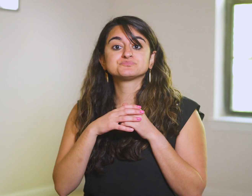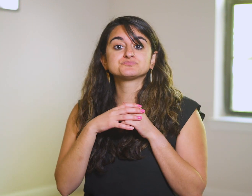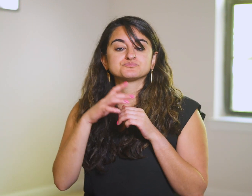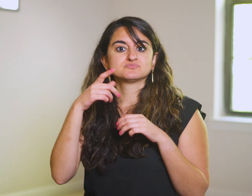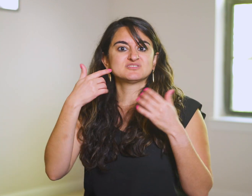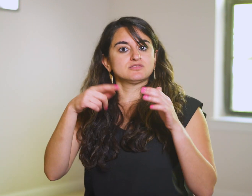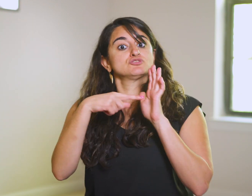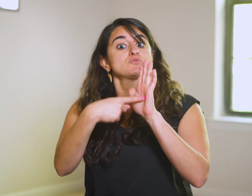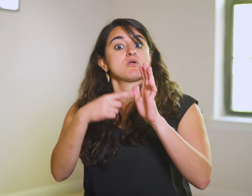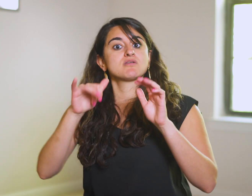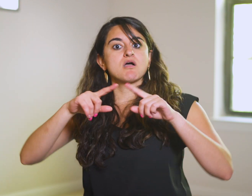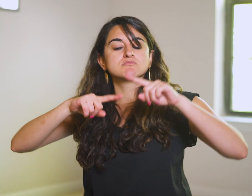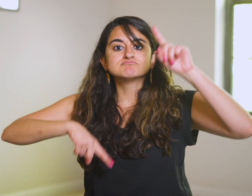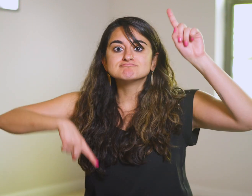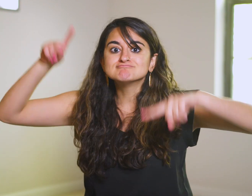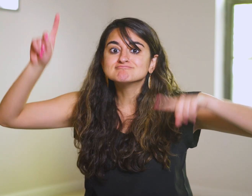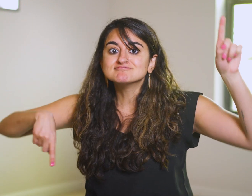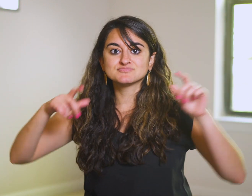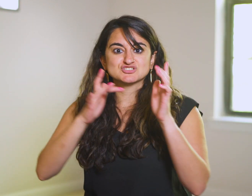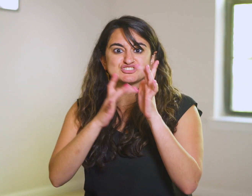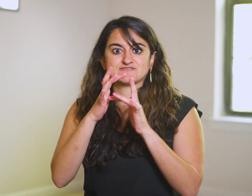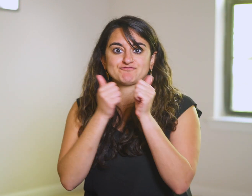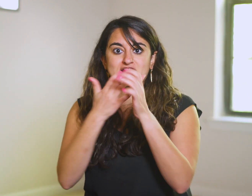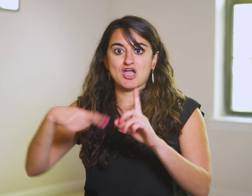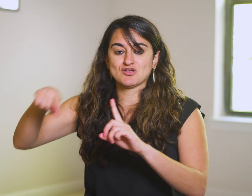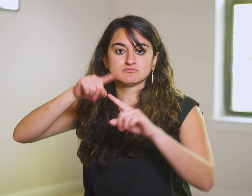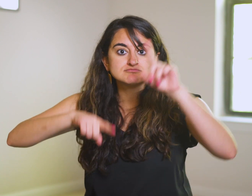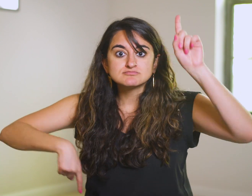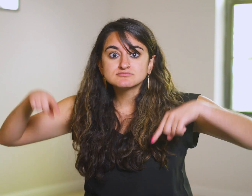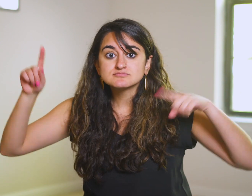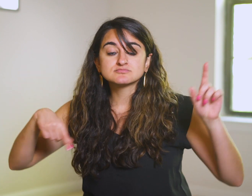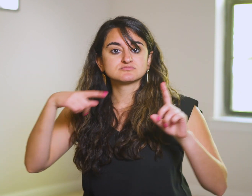There is great diversity among Jesus’ closest followers.